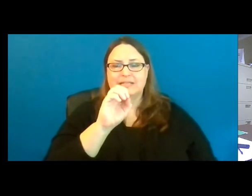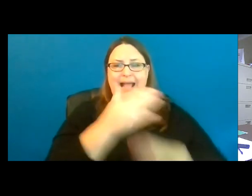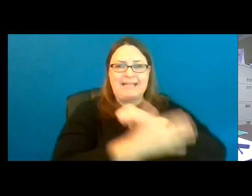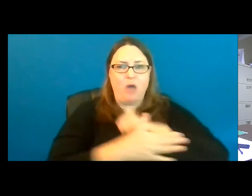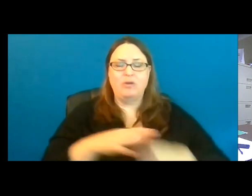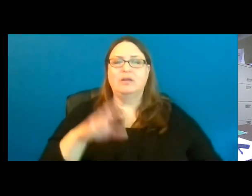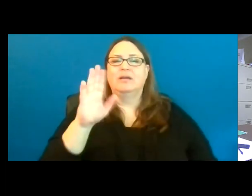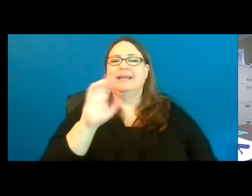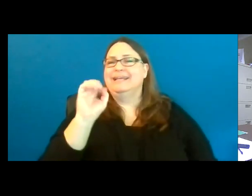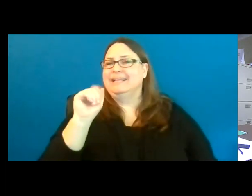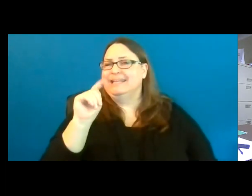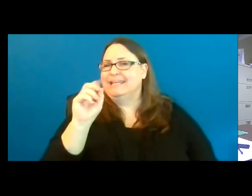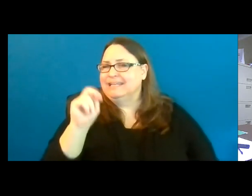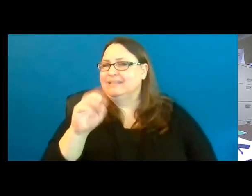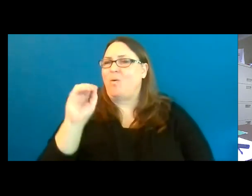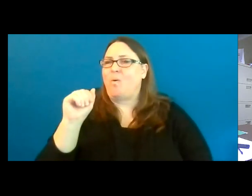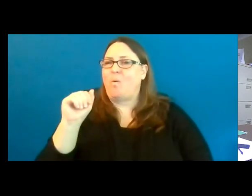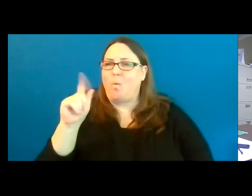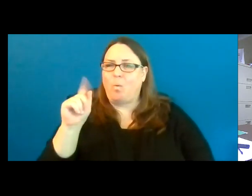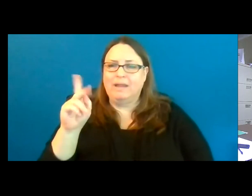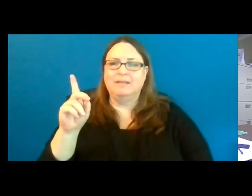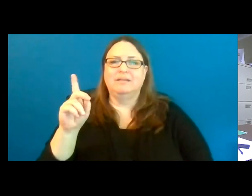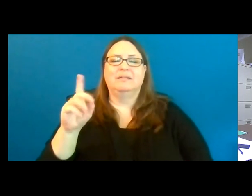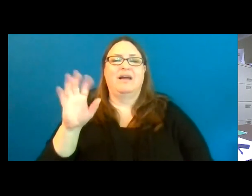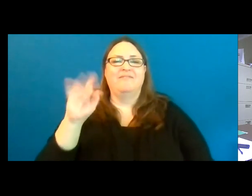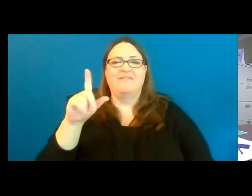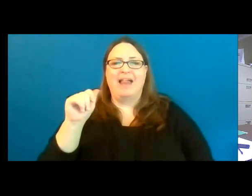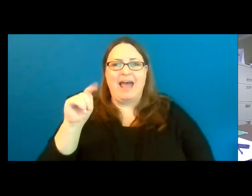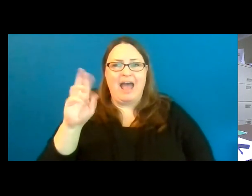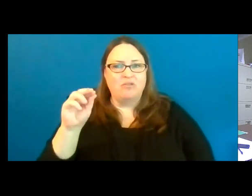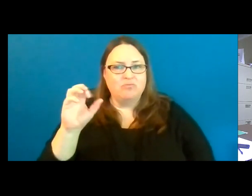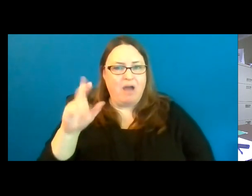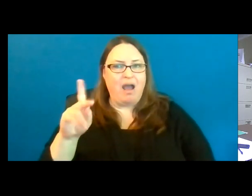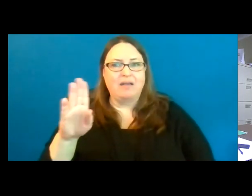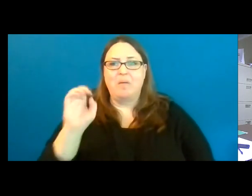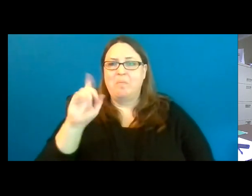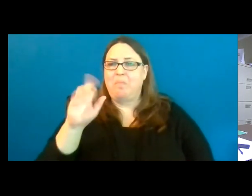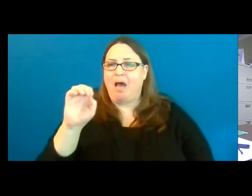Eaton County, Oakland County, Flat Rock, Belle Isle.